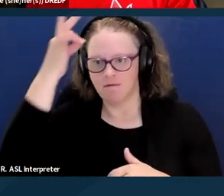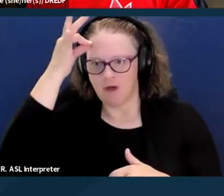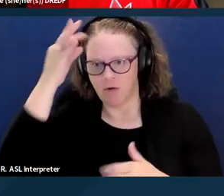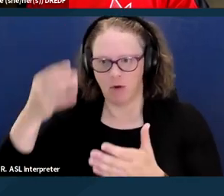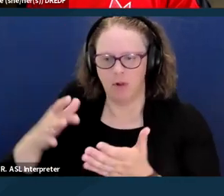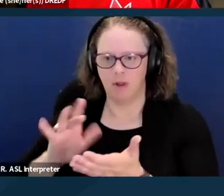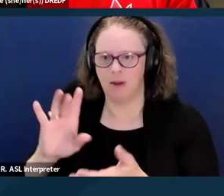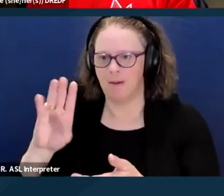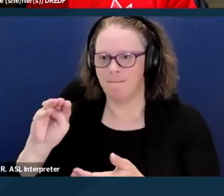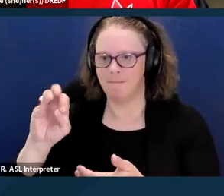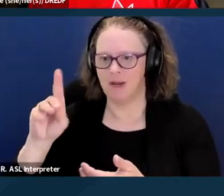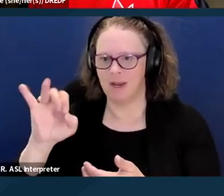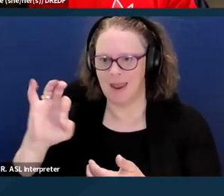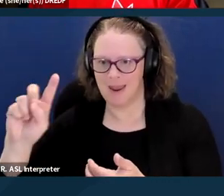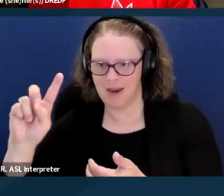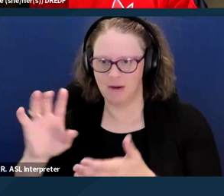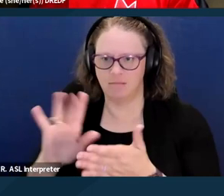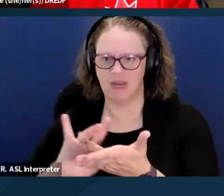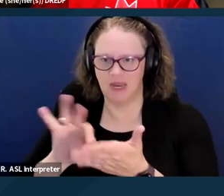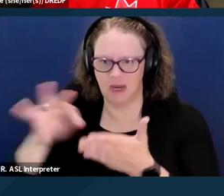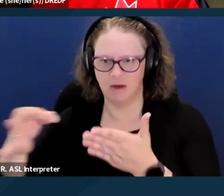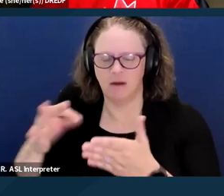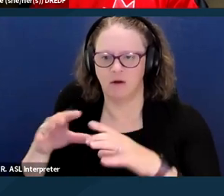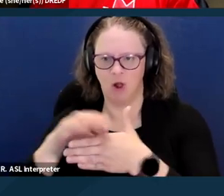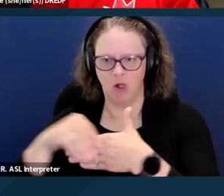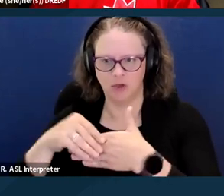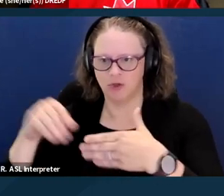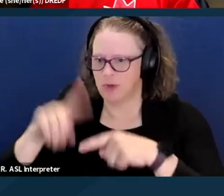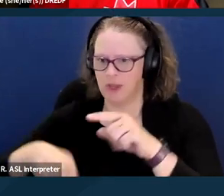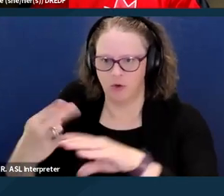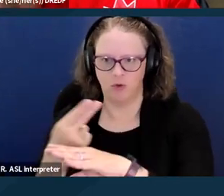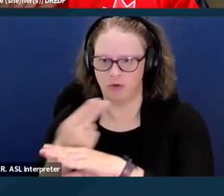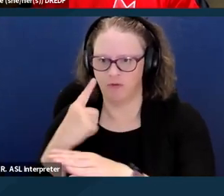straight out for housing. And so that brings us to this whole,